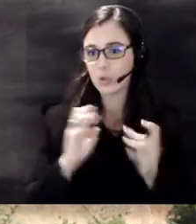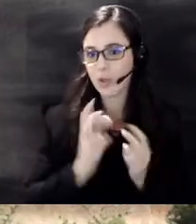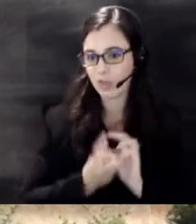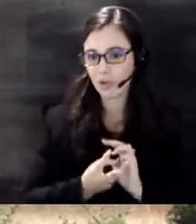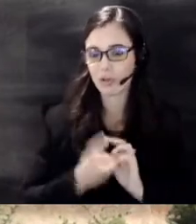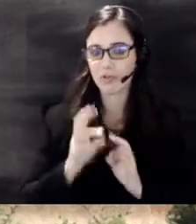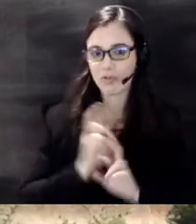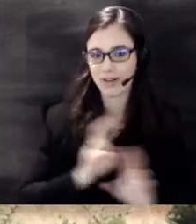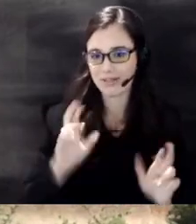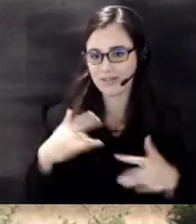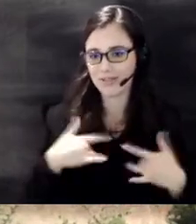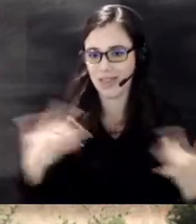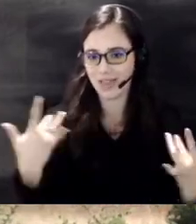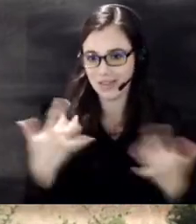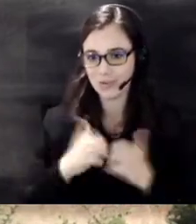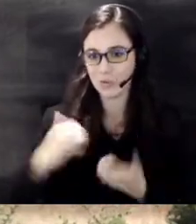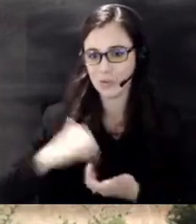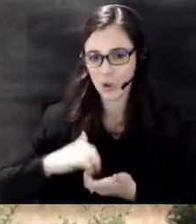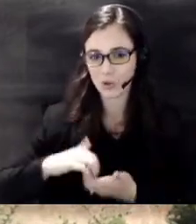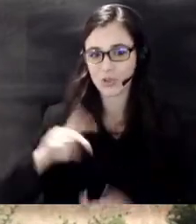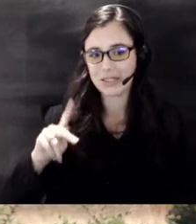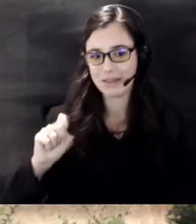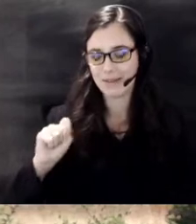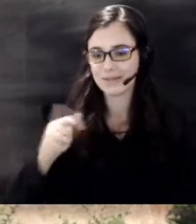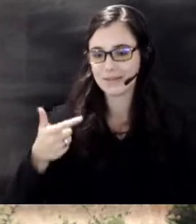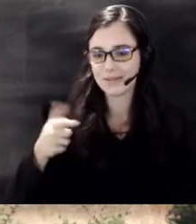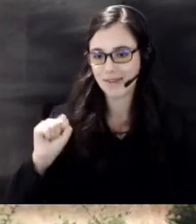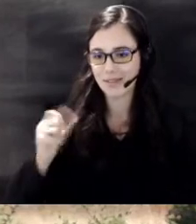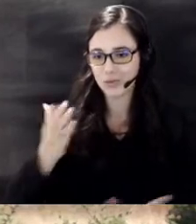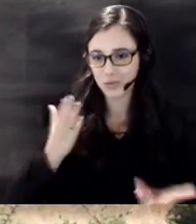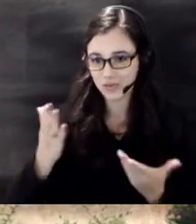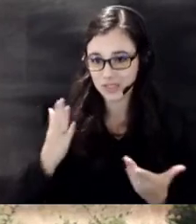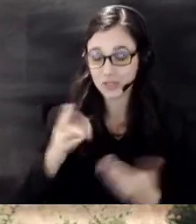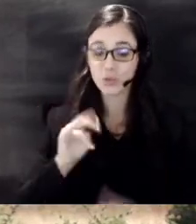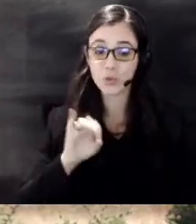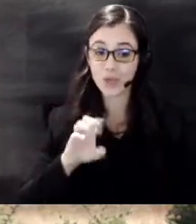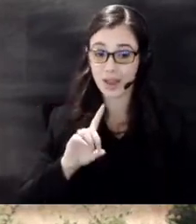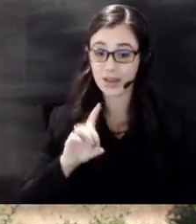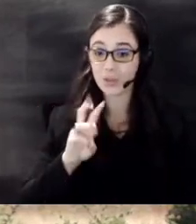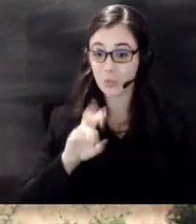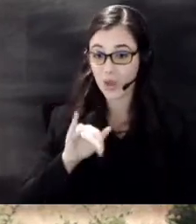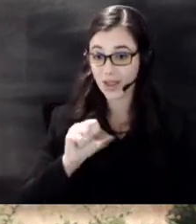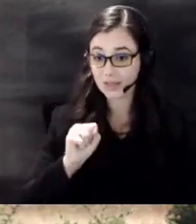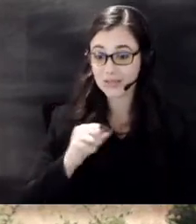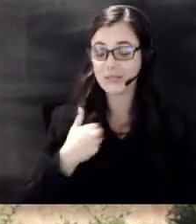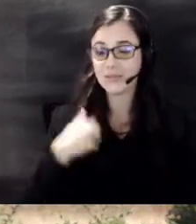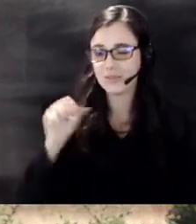partners at Kansas Gas Services United ways of the Plains South Central Kansas Economic Development